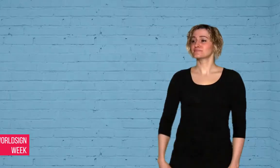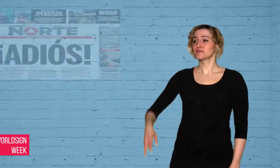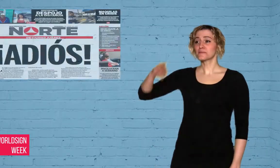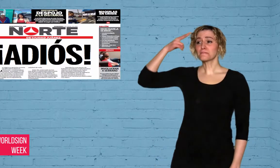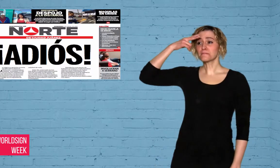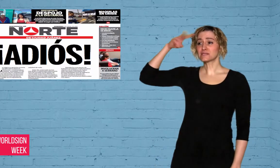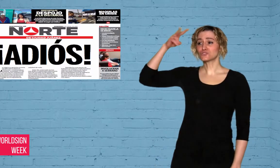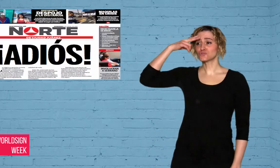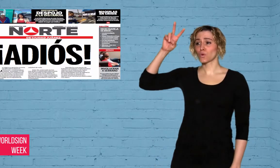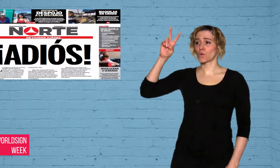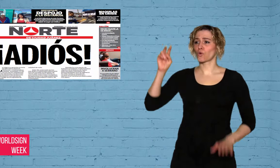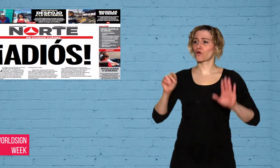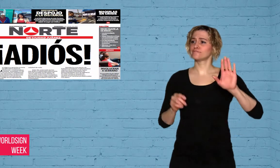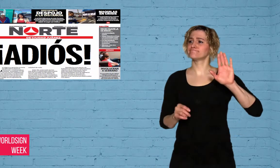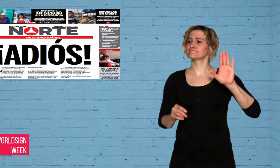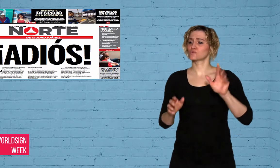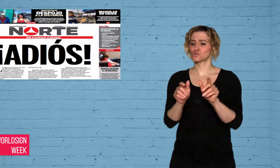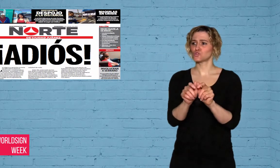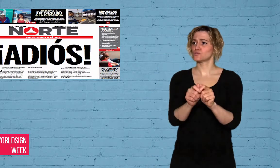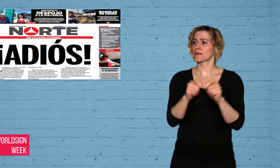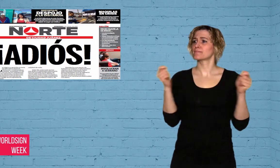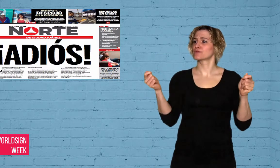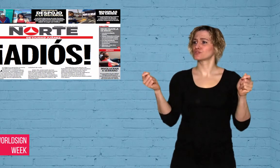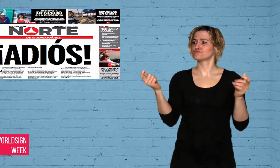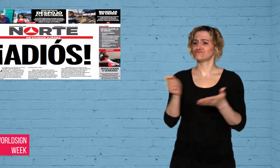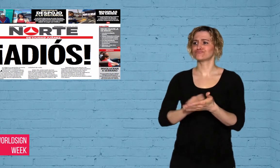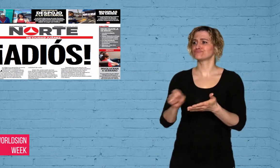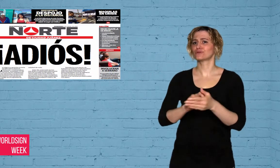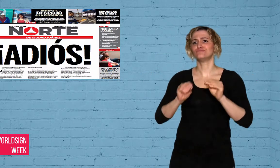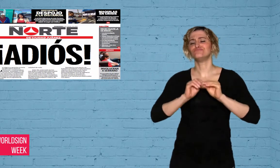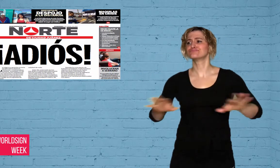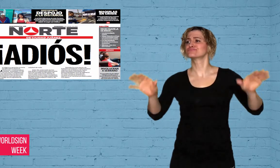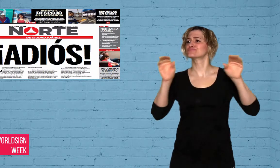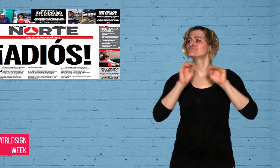Dawn: After nearly 30 years, Mexican